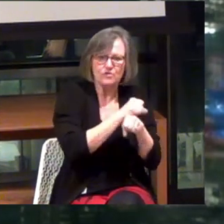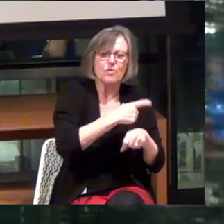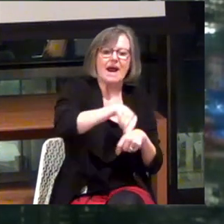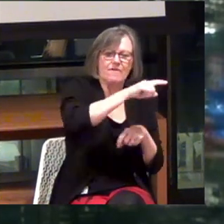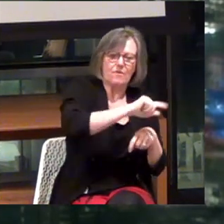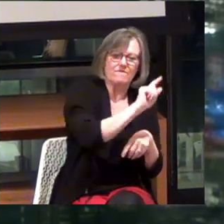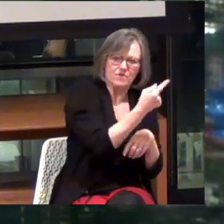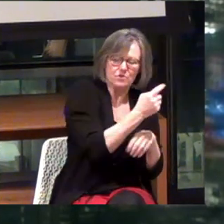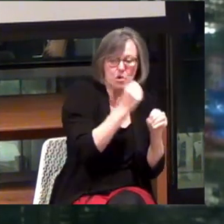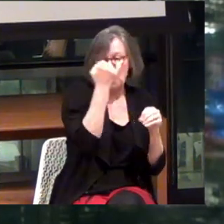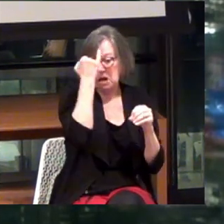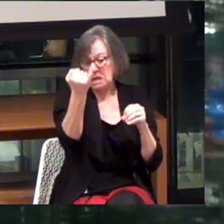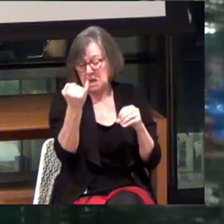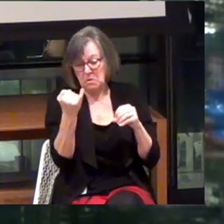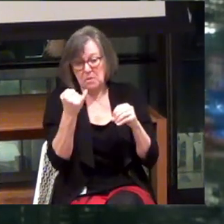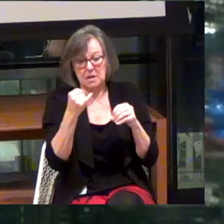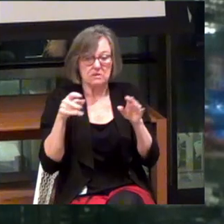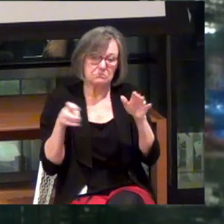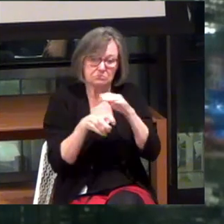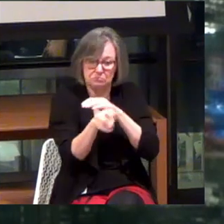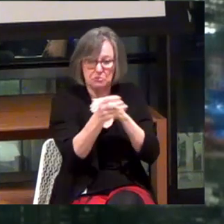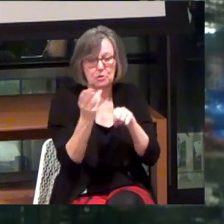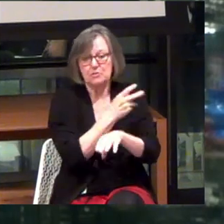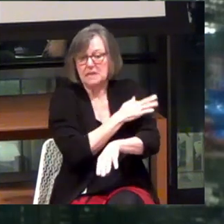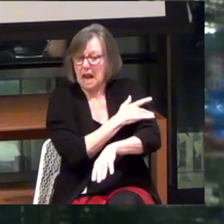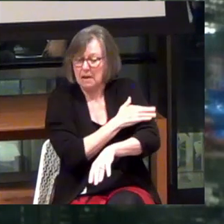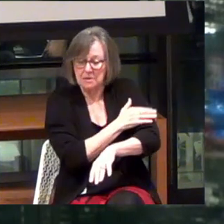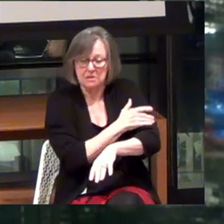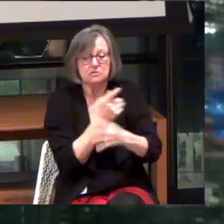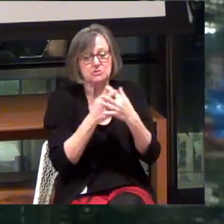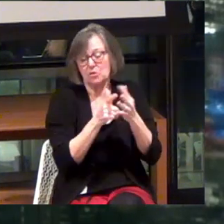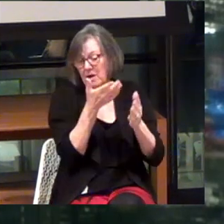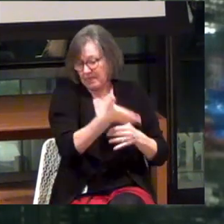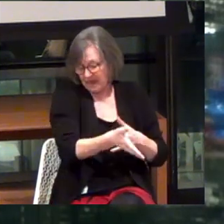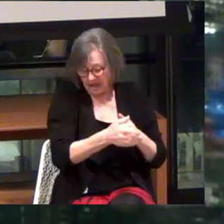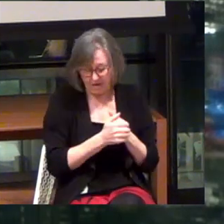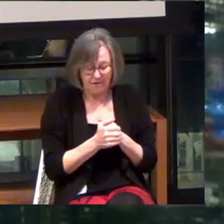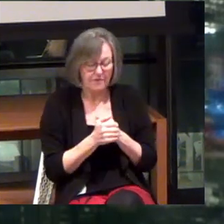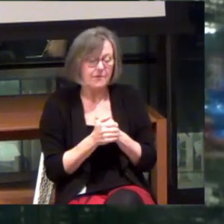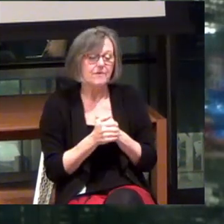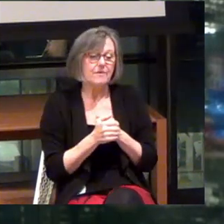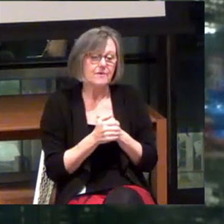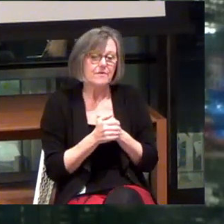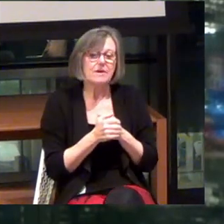Because we had no idea we could even navigate people using haptics. So let's start there. Right?